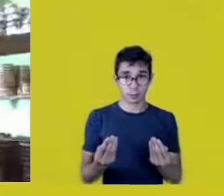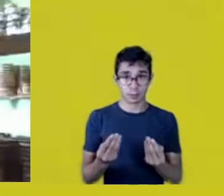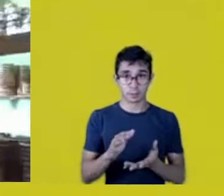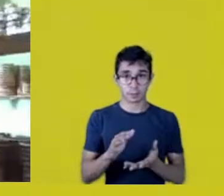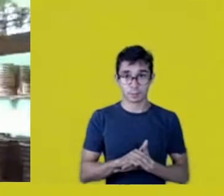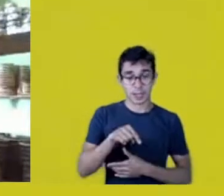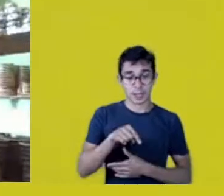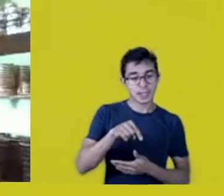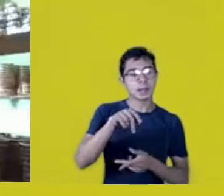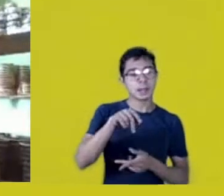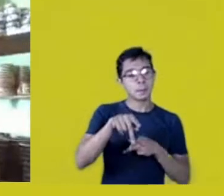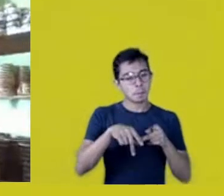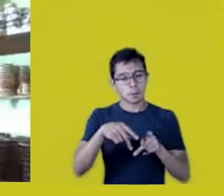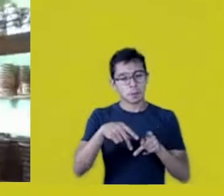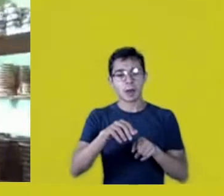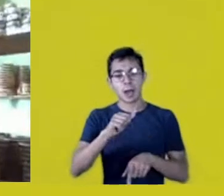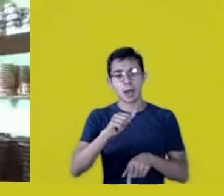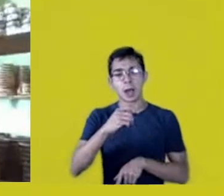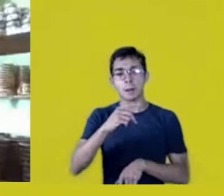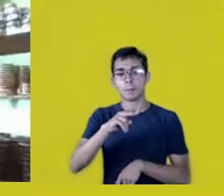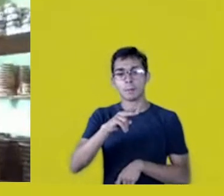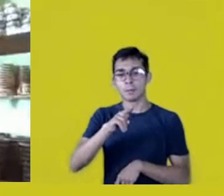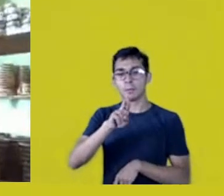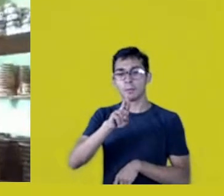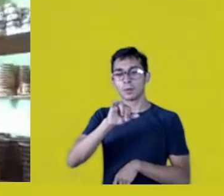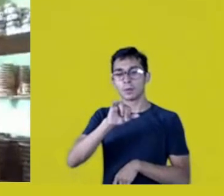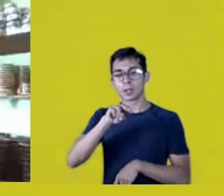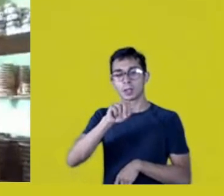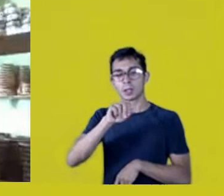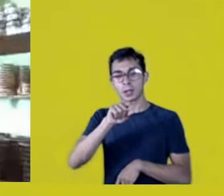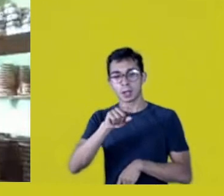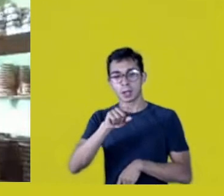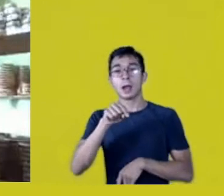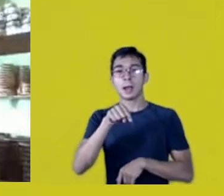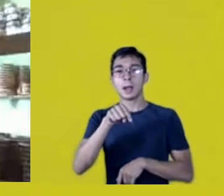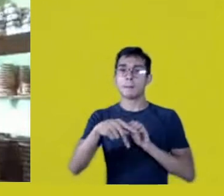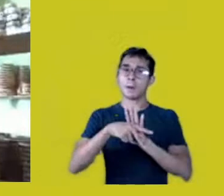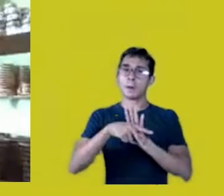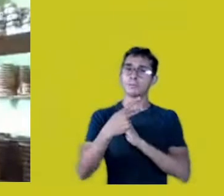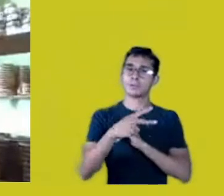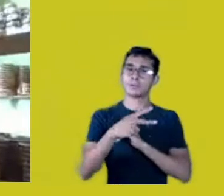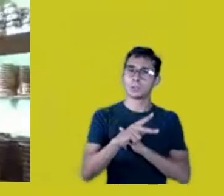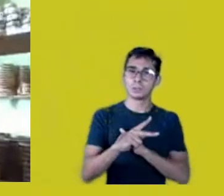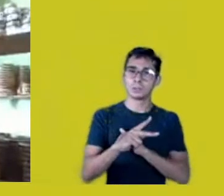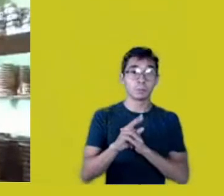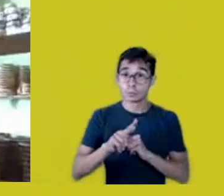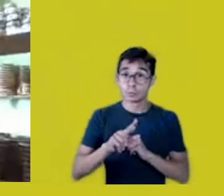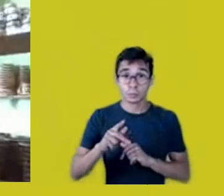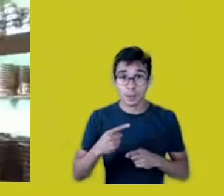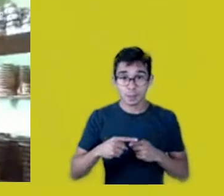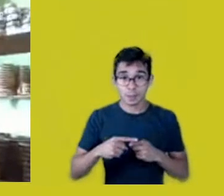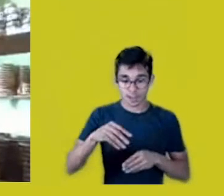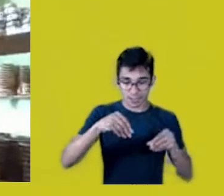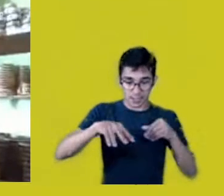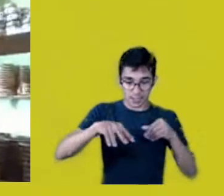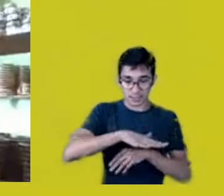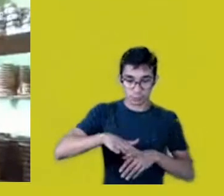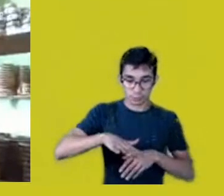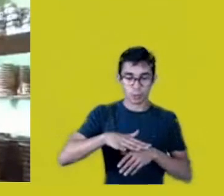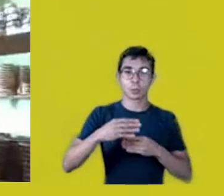Because, first of all, their territory and their ancestry were denied,